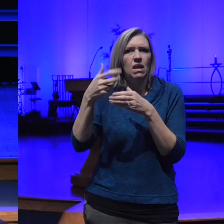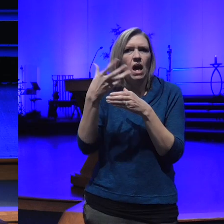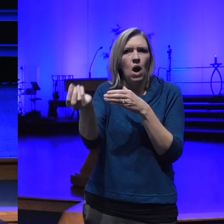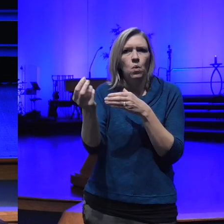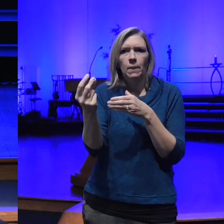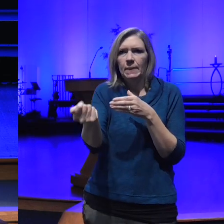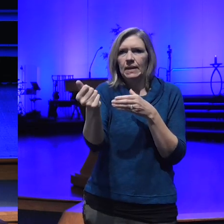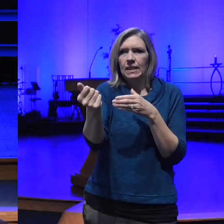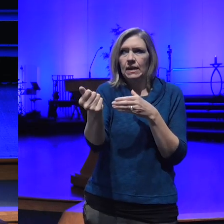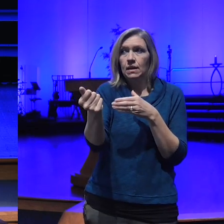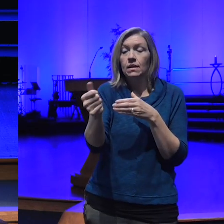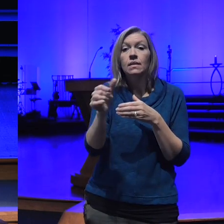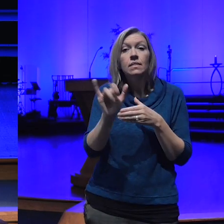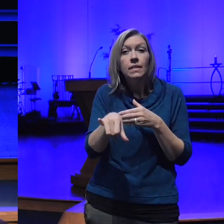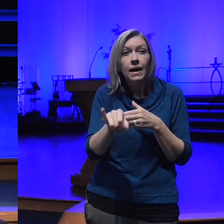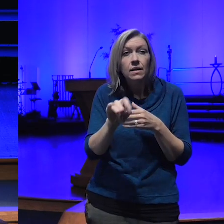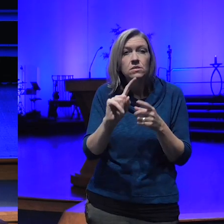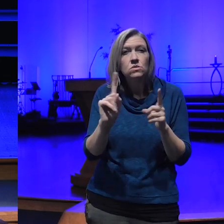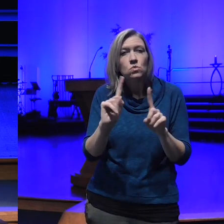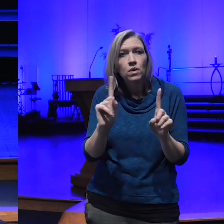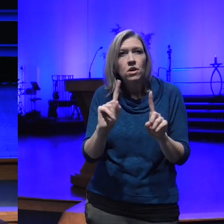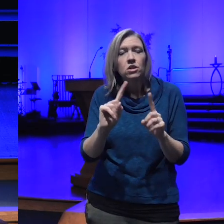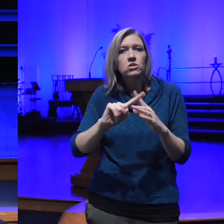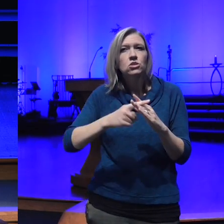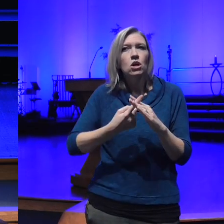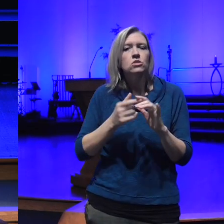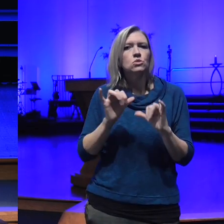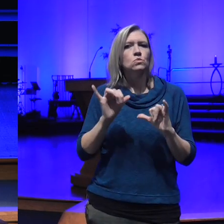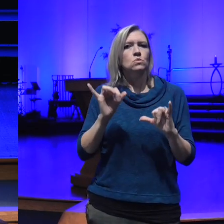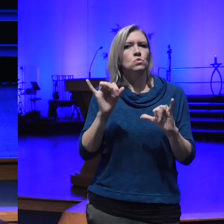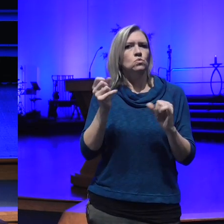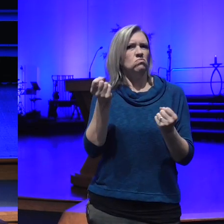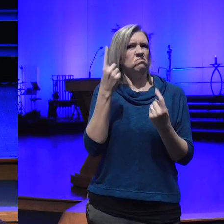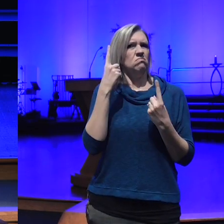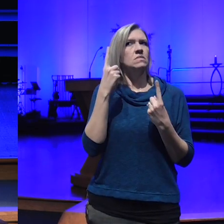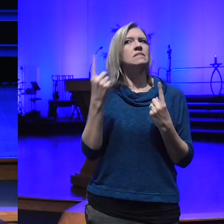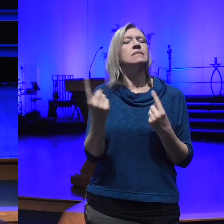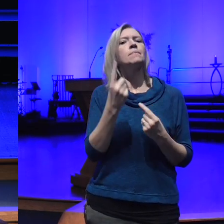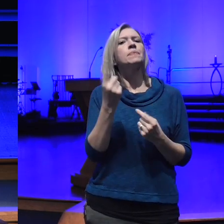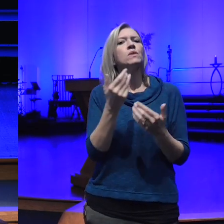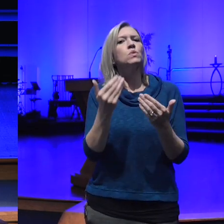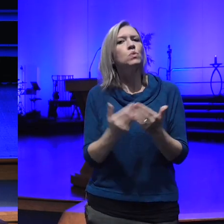where it starts to click there's where something new begins to happen oh I've fallen down this I've